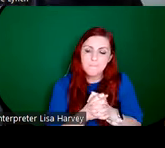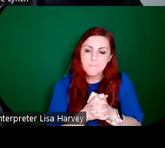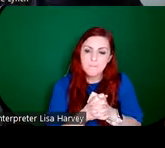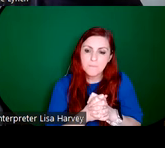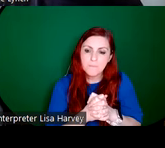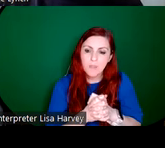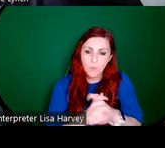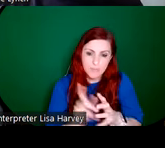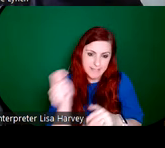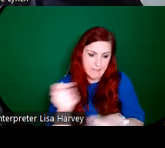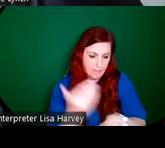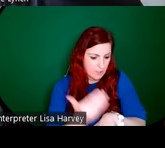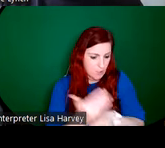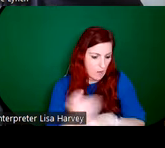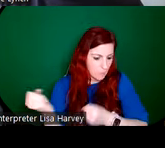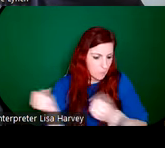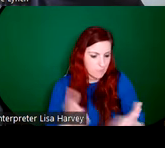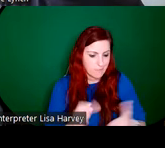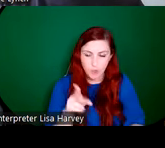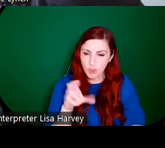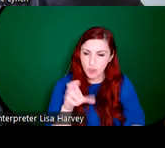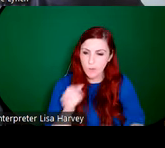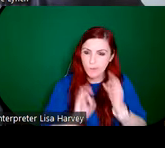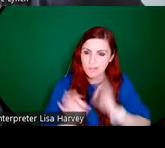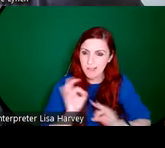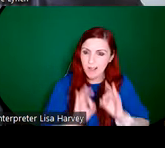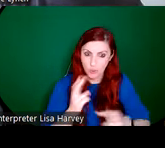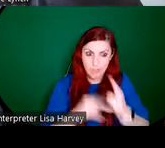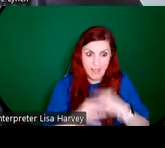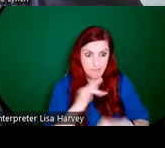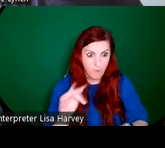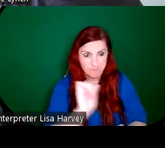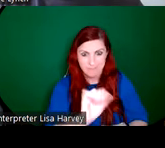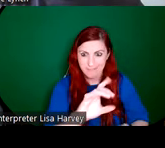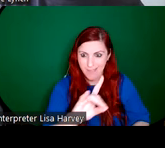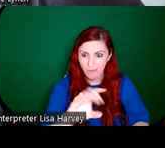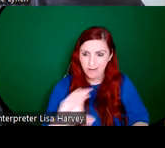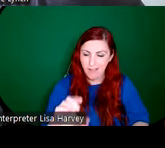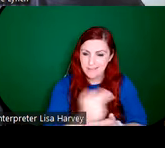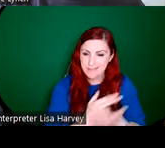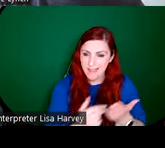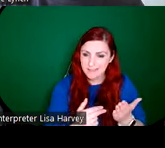style that was very much derived from Harry Clarke's design aesthetic, so there